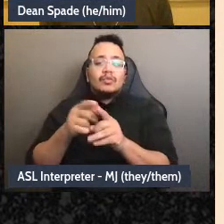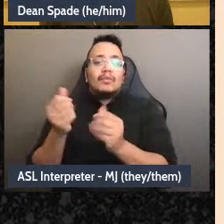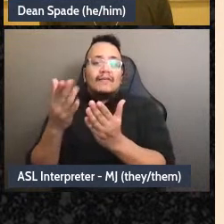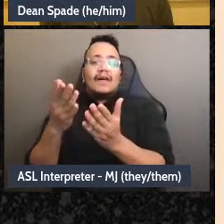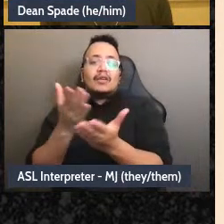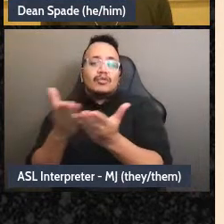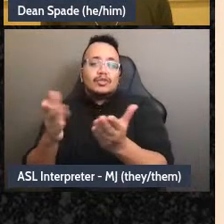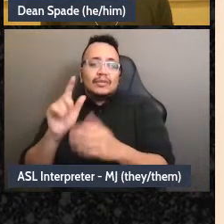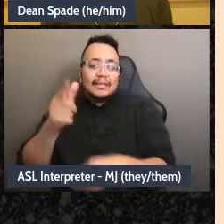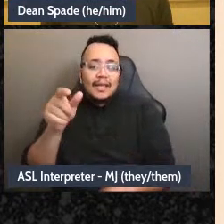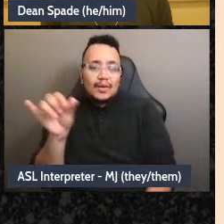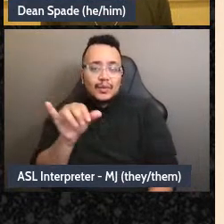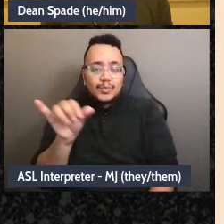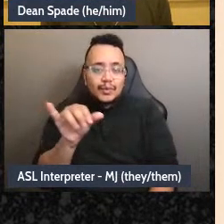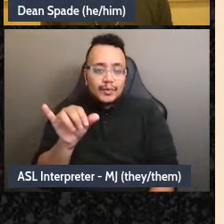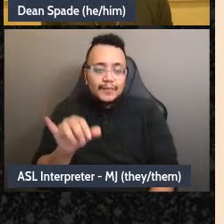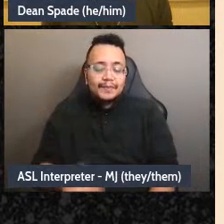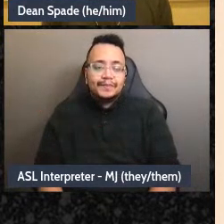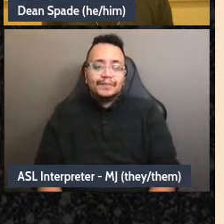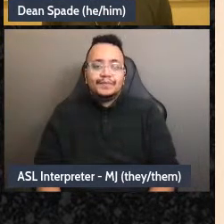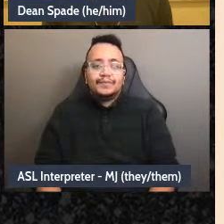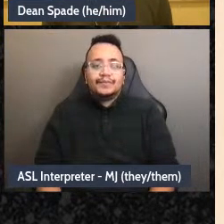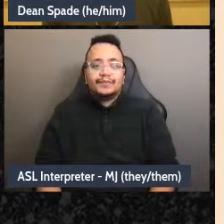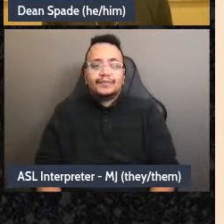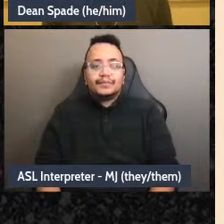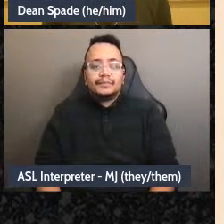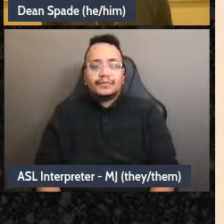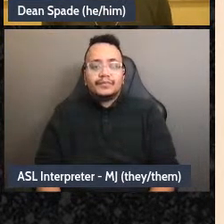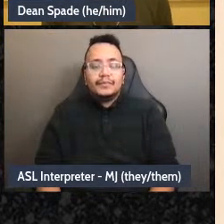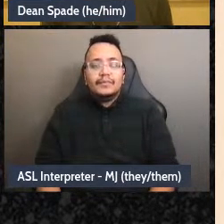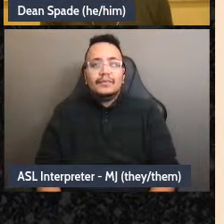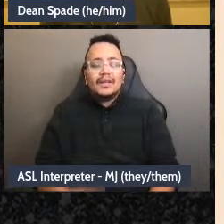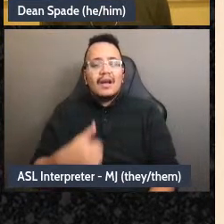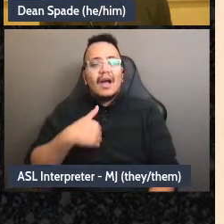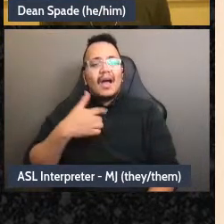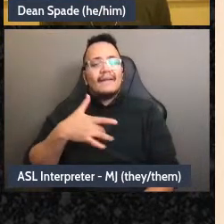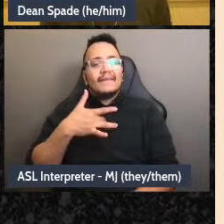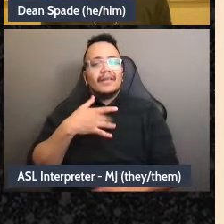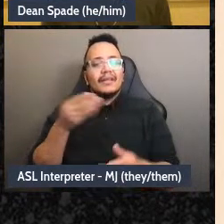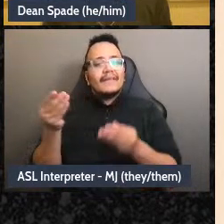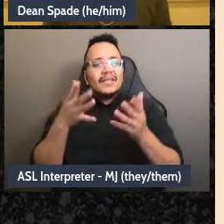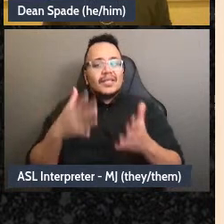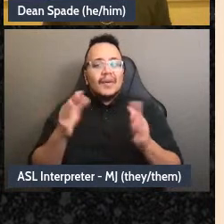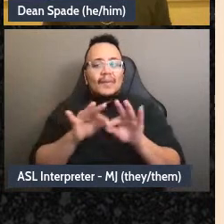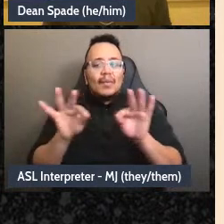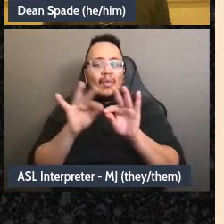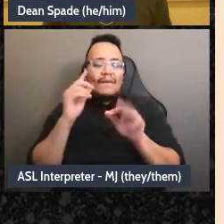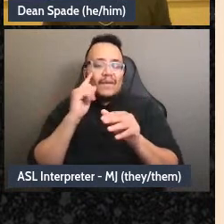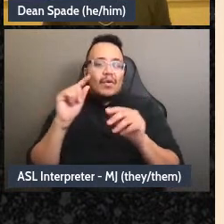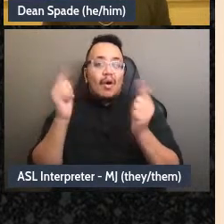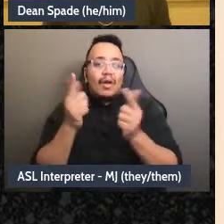Facilitation is a really huge skill that we need everyone to be learning and it's a lifelong skill